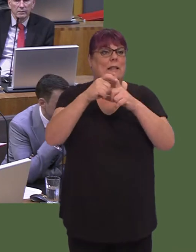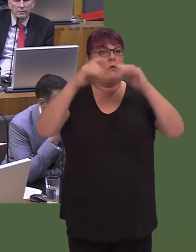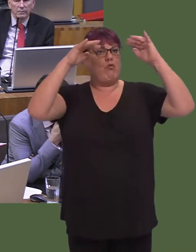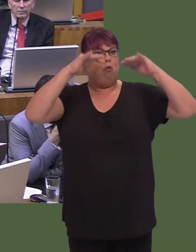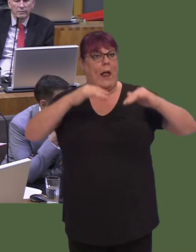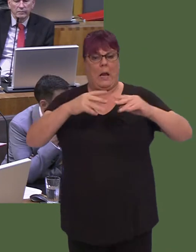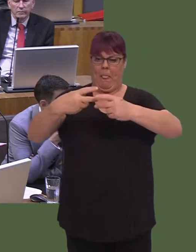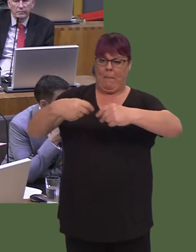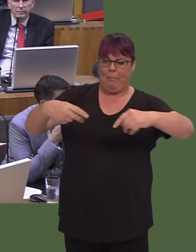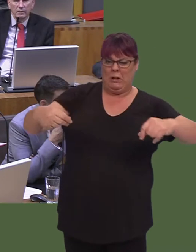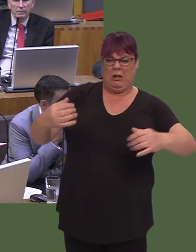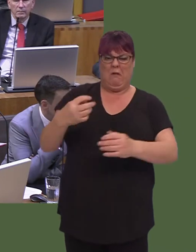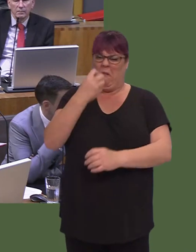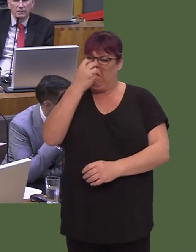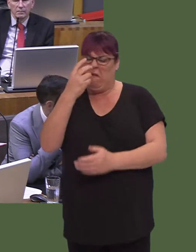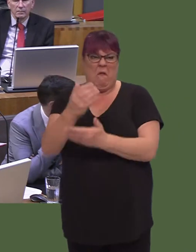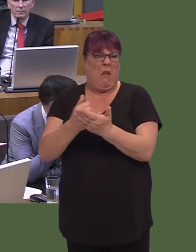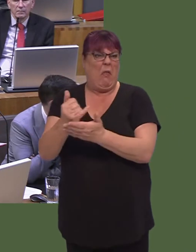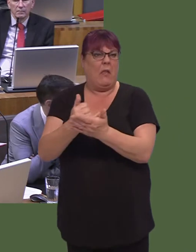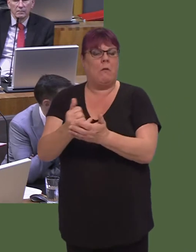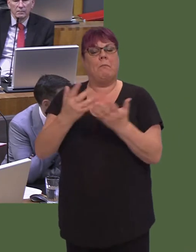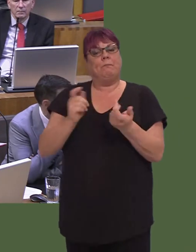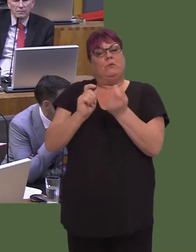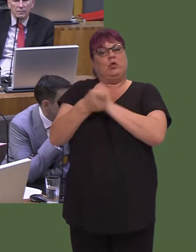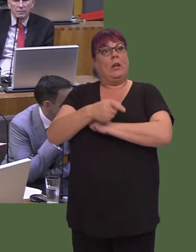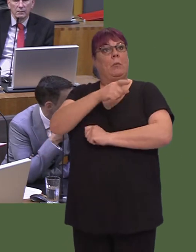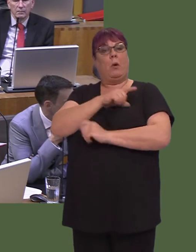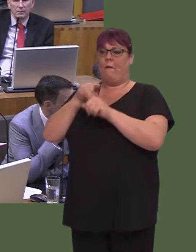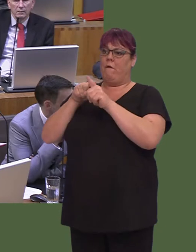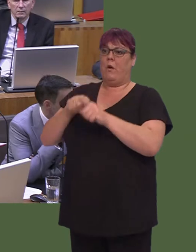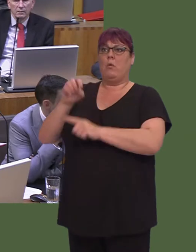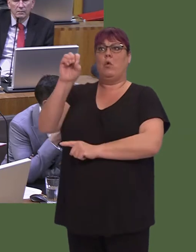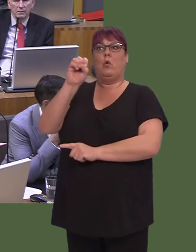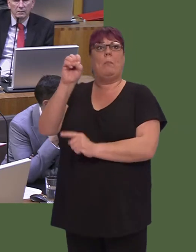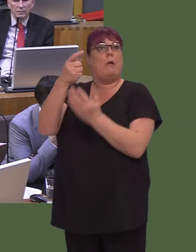All those things have changed because European regulations have cleaned up Britain, and the